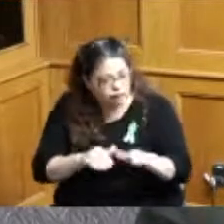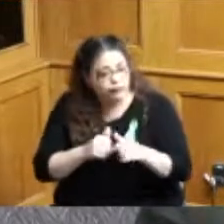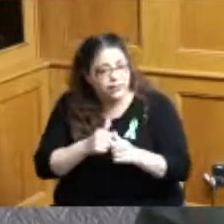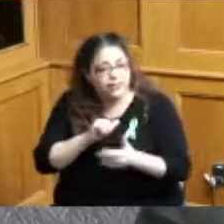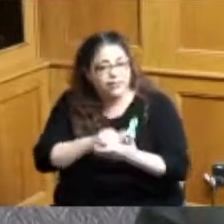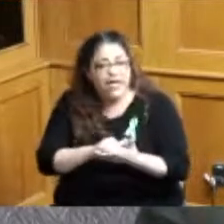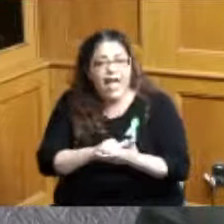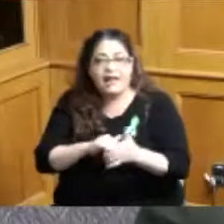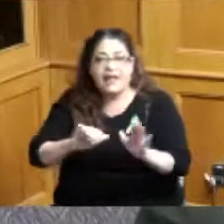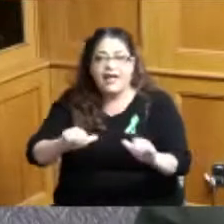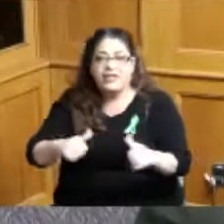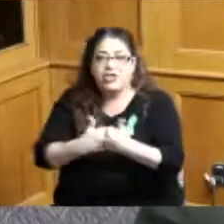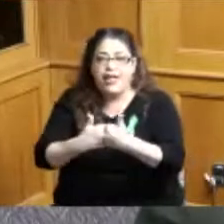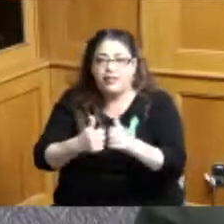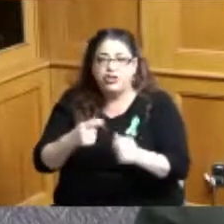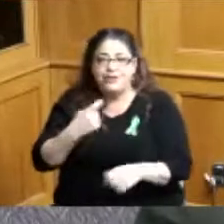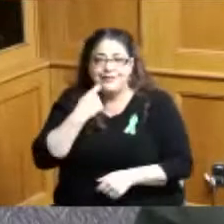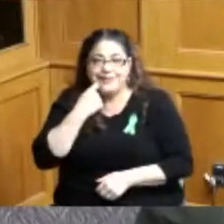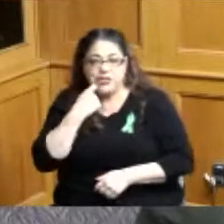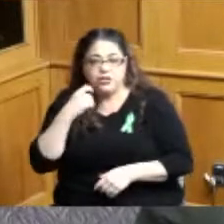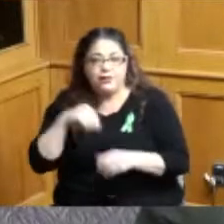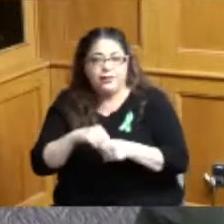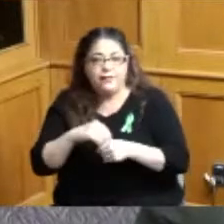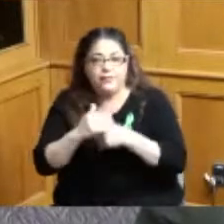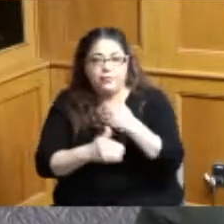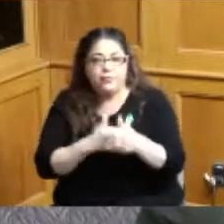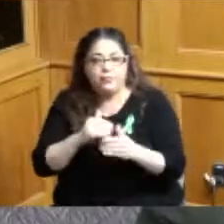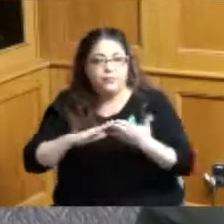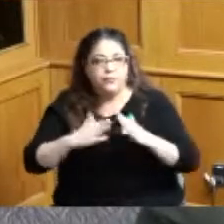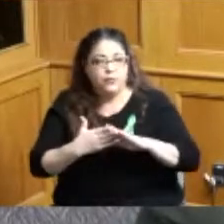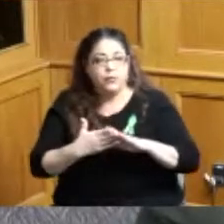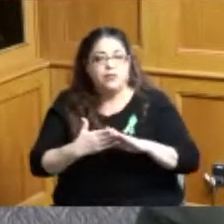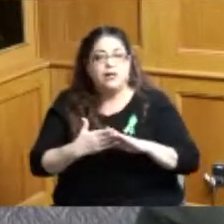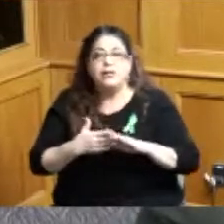challenge and problem that we have in our community and so the money is to go specifically